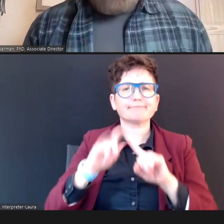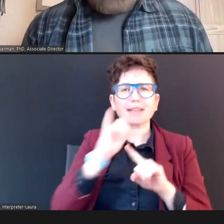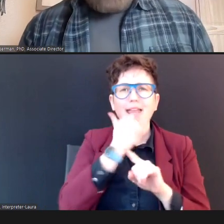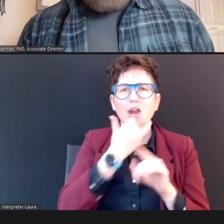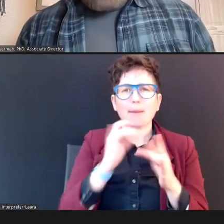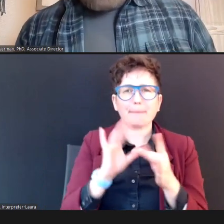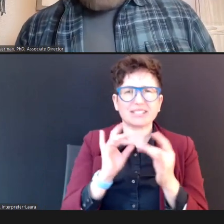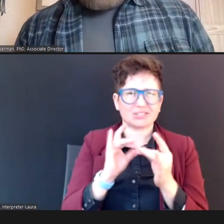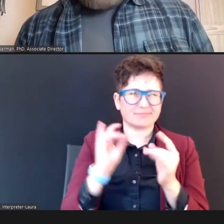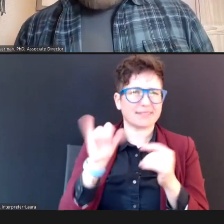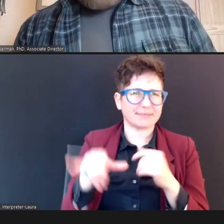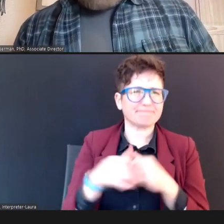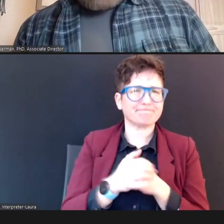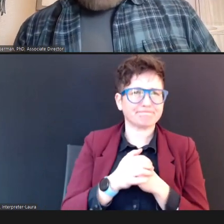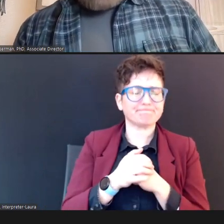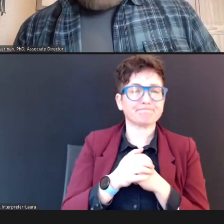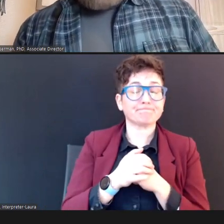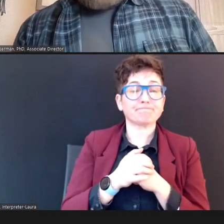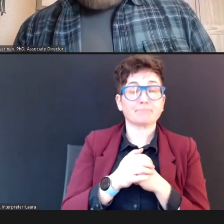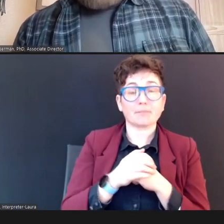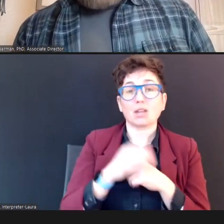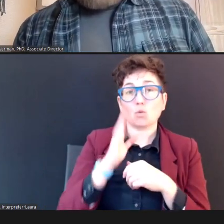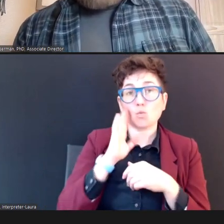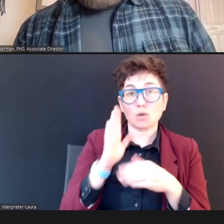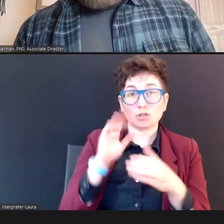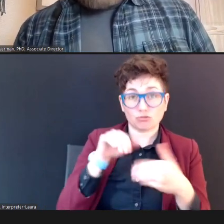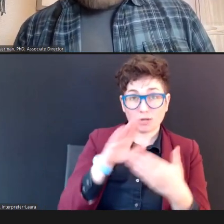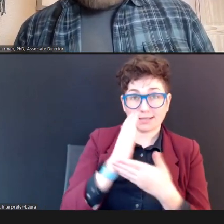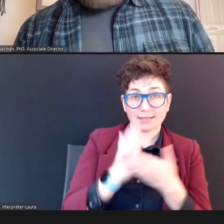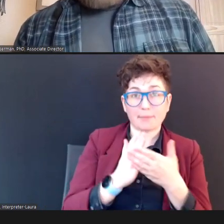We'll address those, some of the commonality, as we go further today,